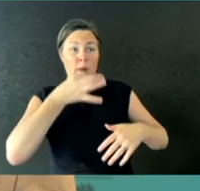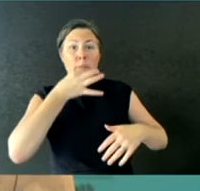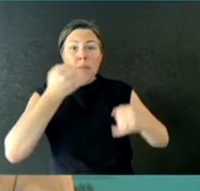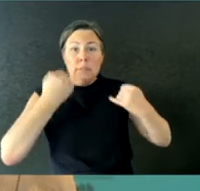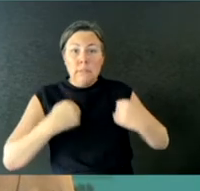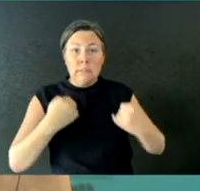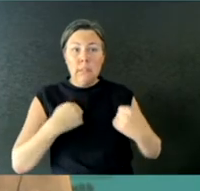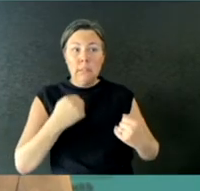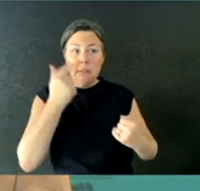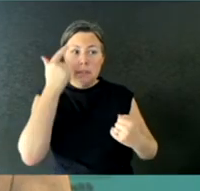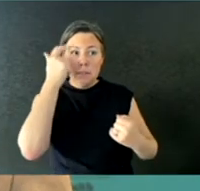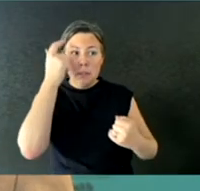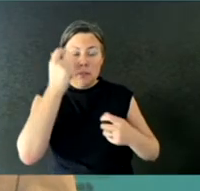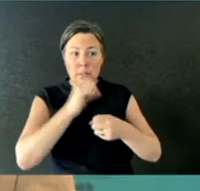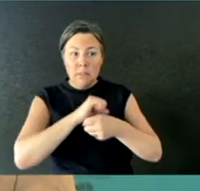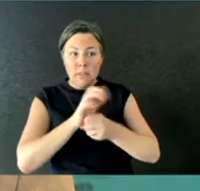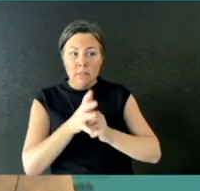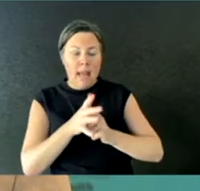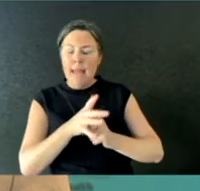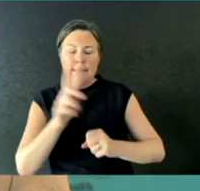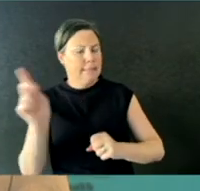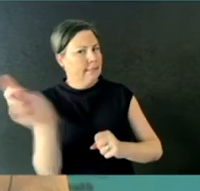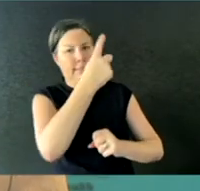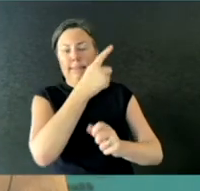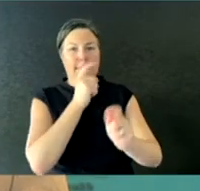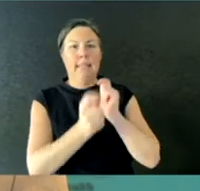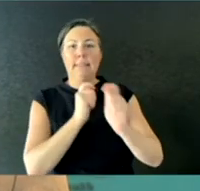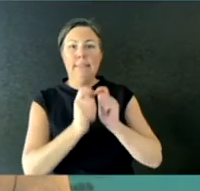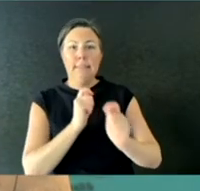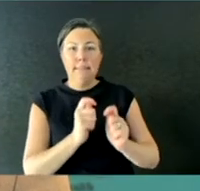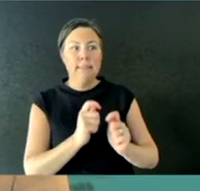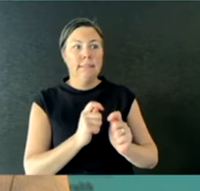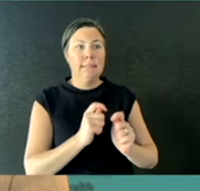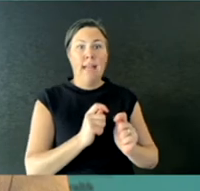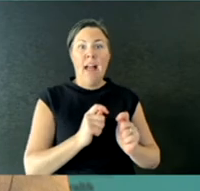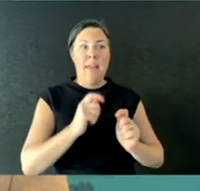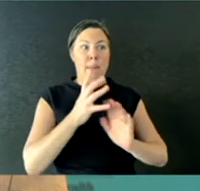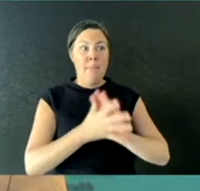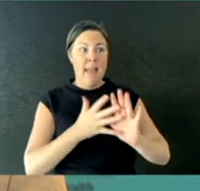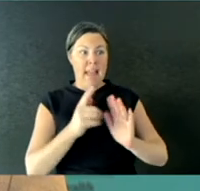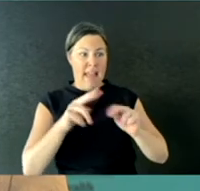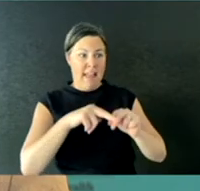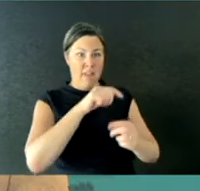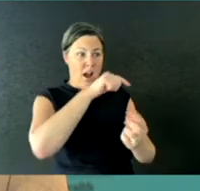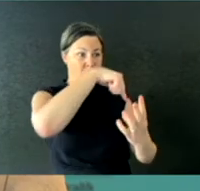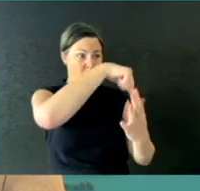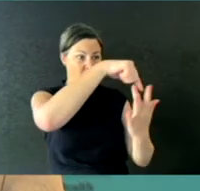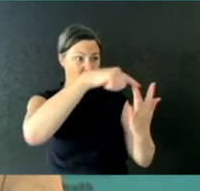then you find your clusters, and the clusters can be sorted out before they turn into outbreaks.